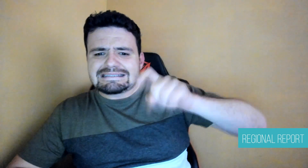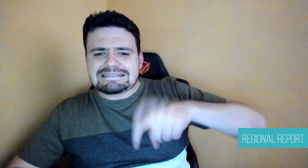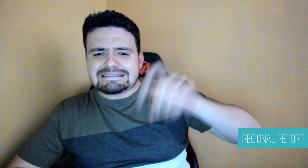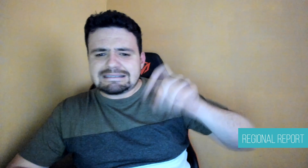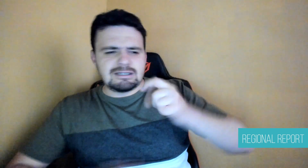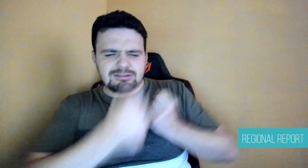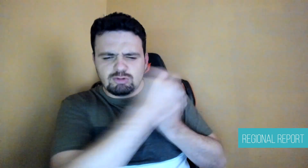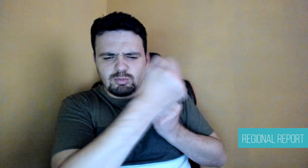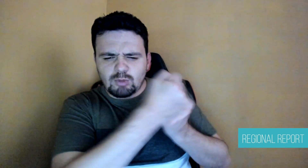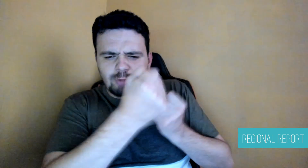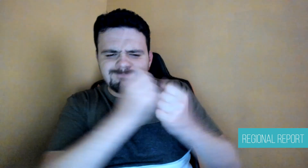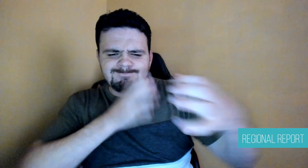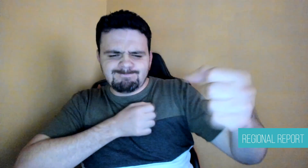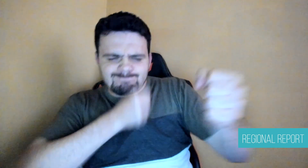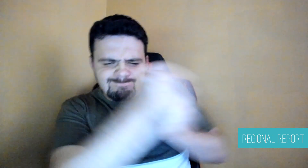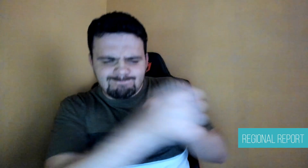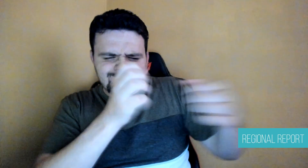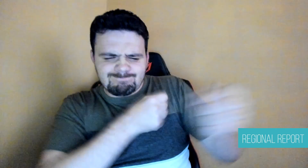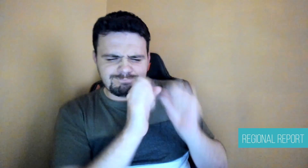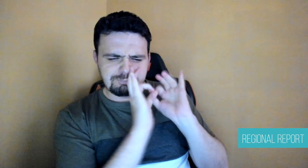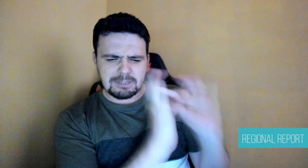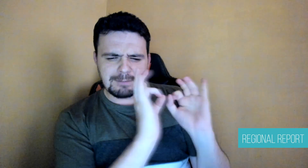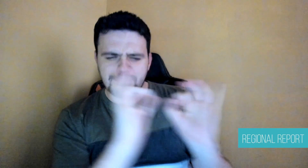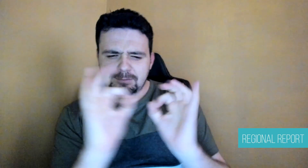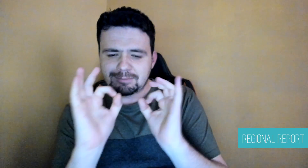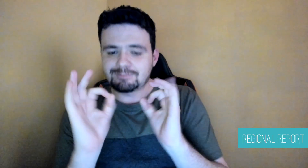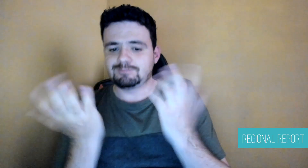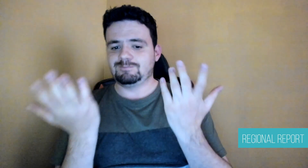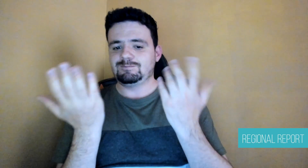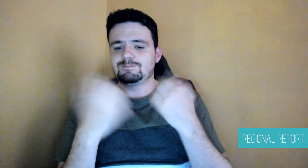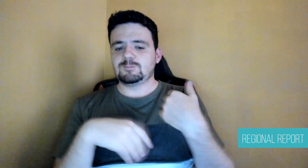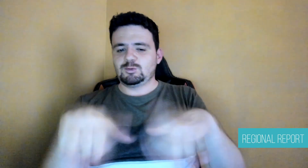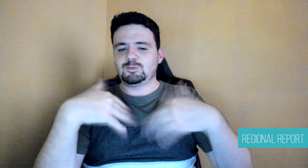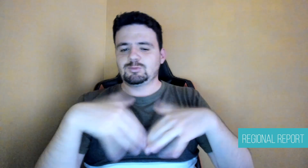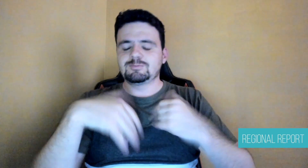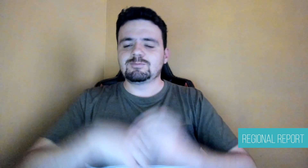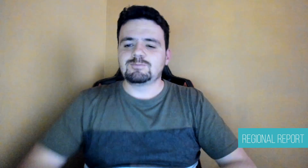to your needs through empathic and effective communication”.